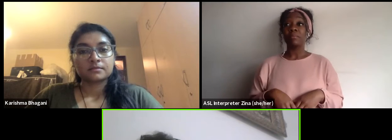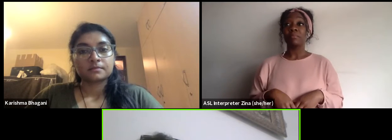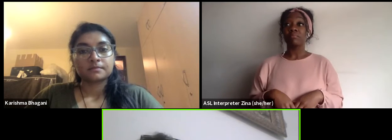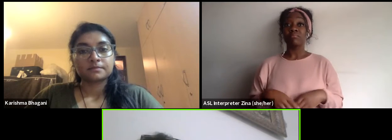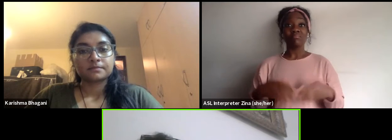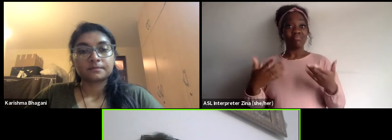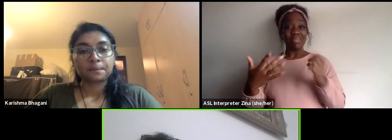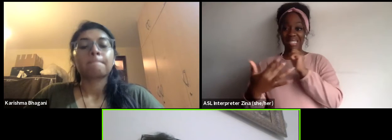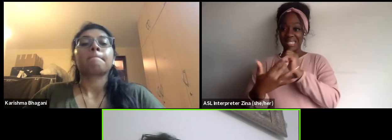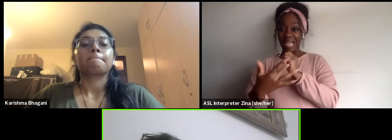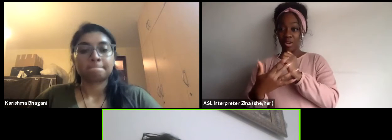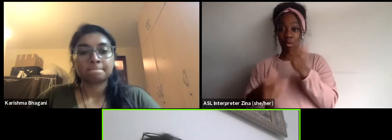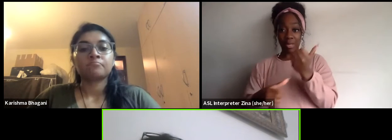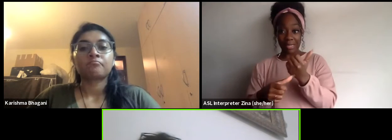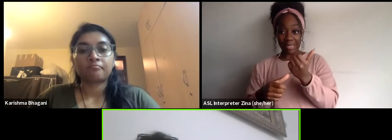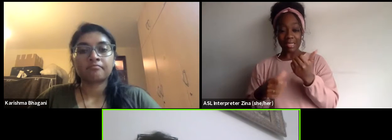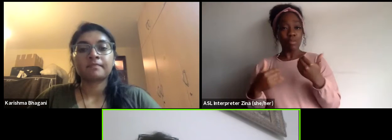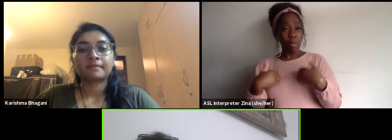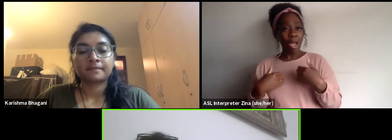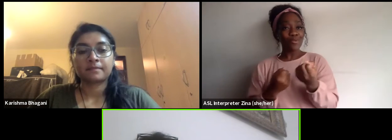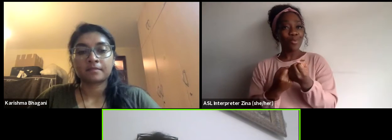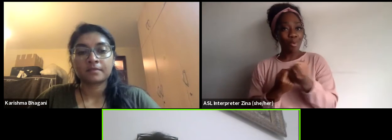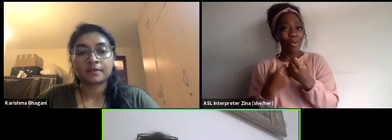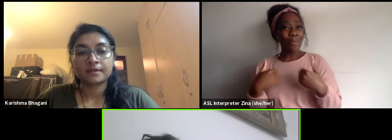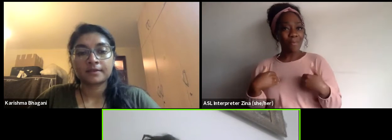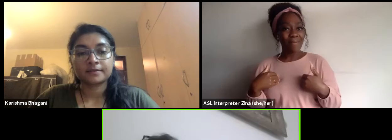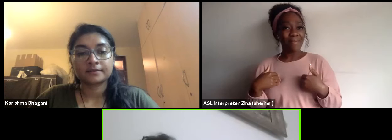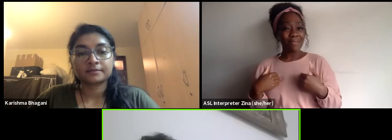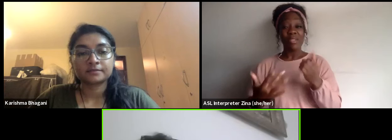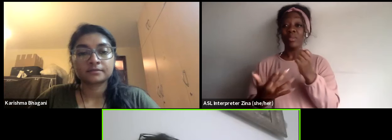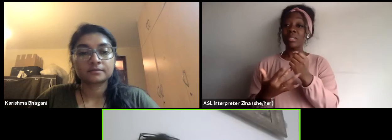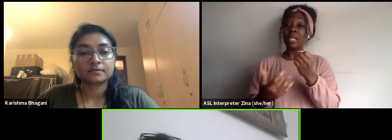assistance, so the technical assistance is an international